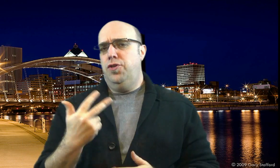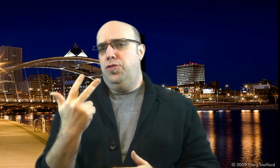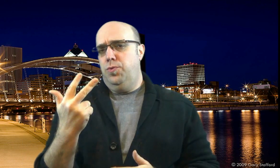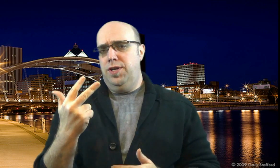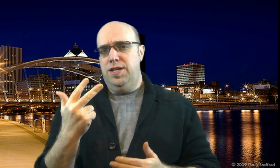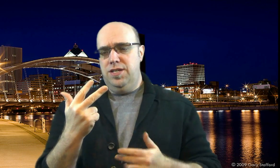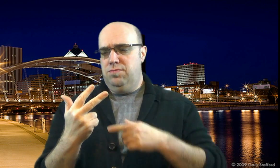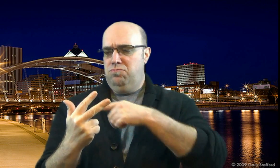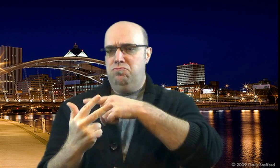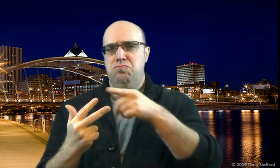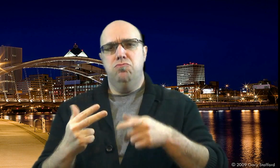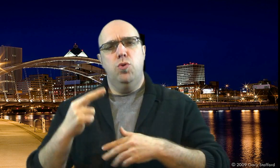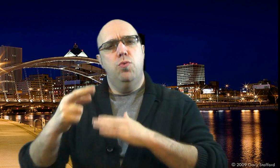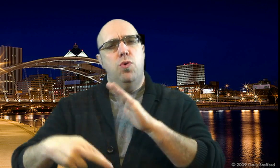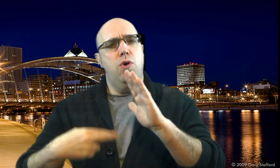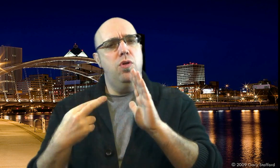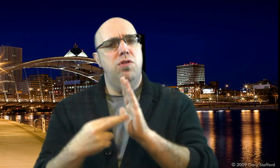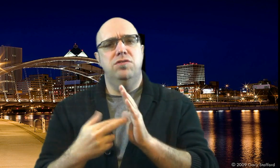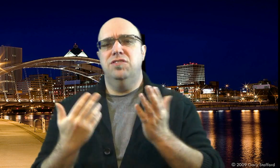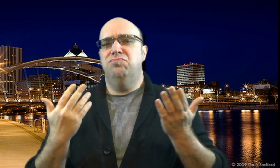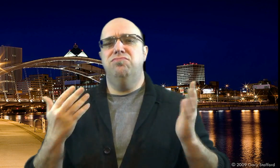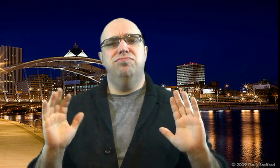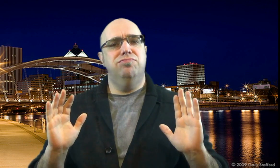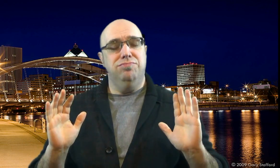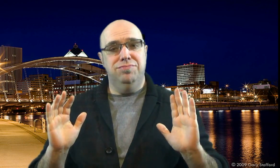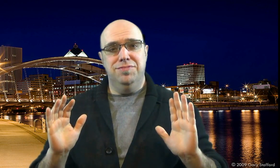I will focus on three important roles. Those will be my only roles.